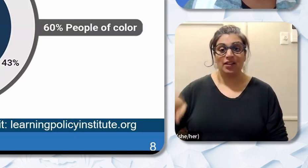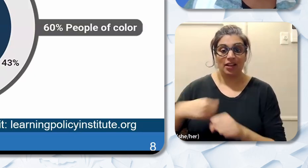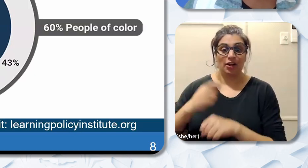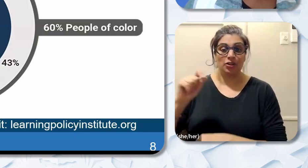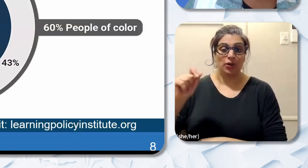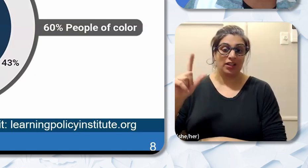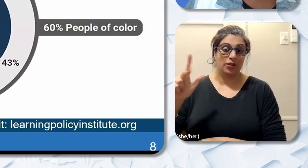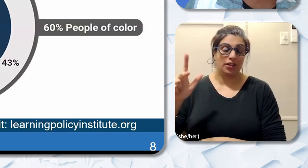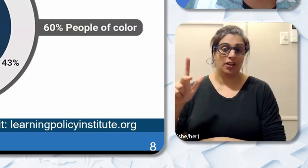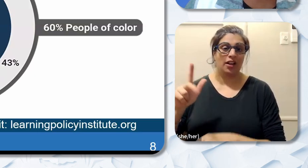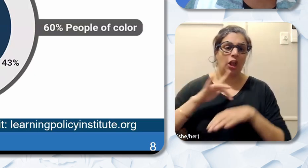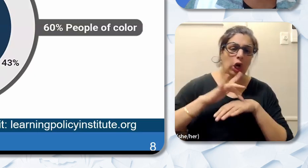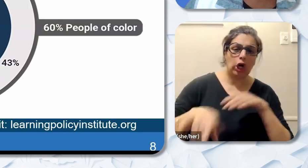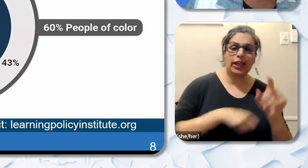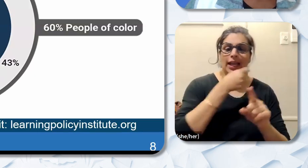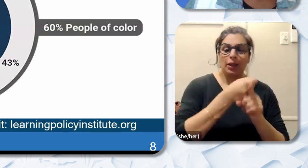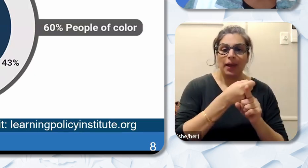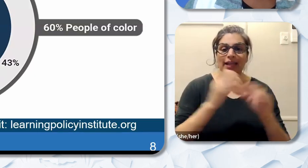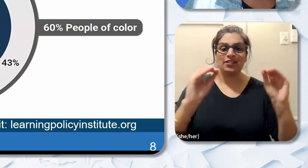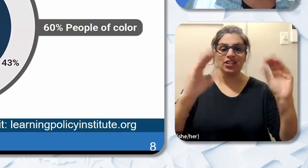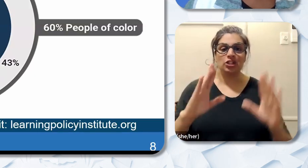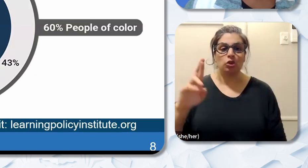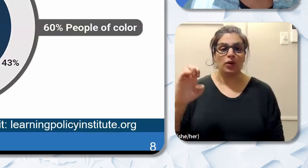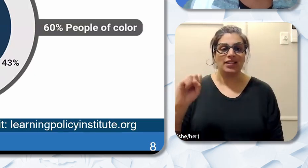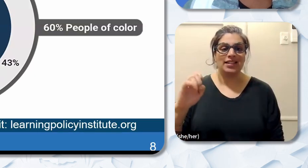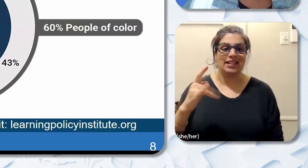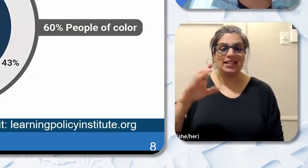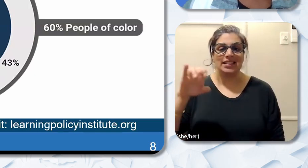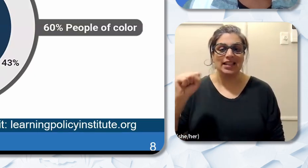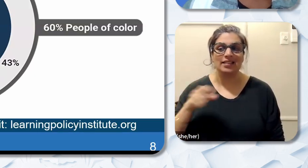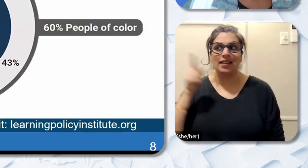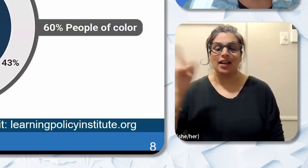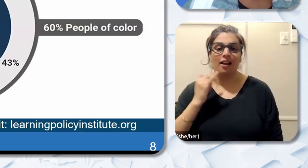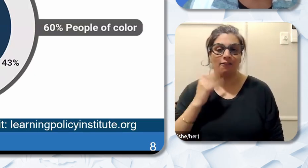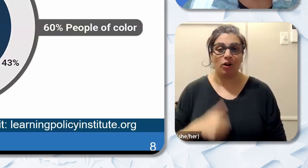Teacher Residencies in California.” The link to this fact sheet will also be posted in the